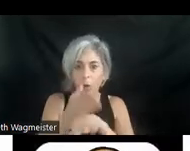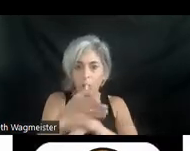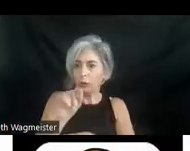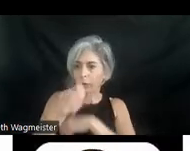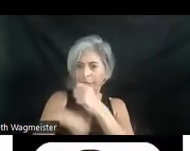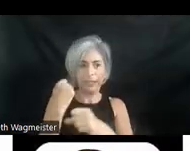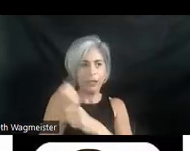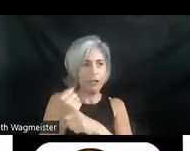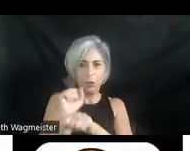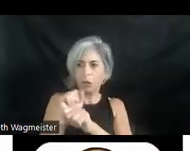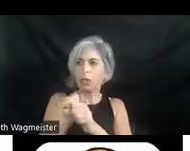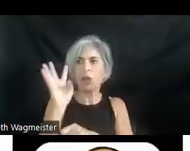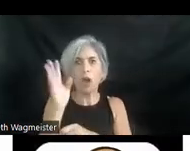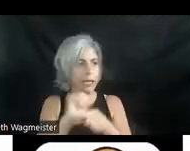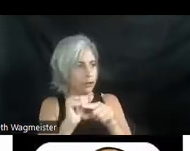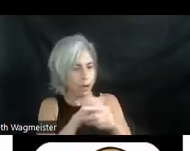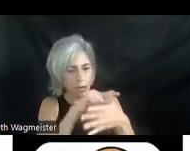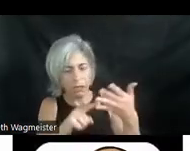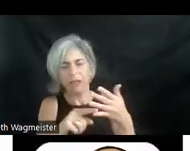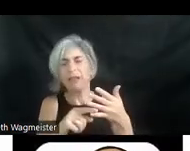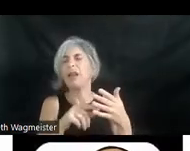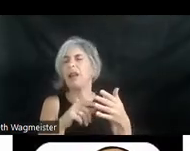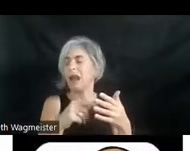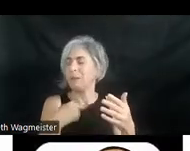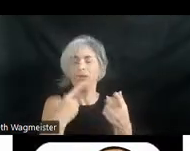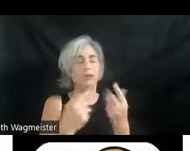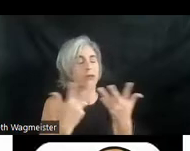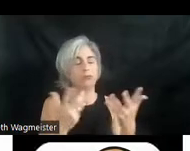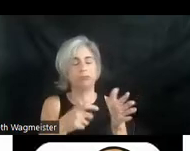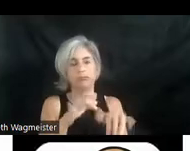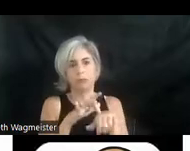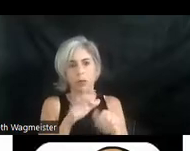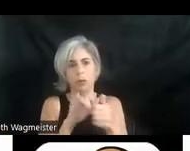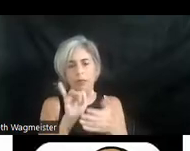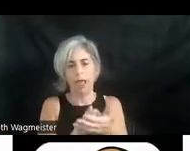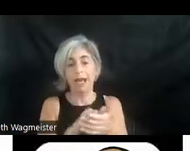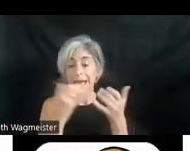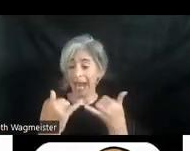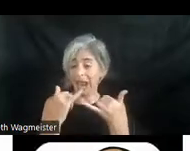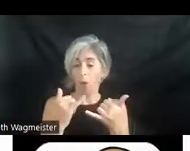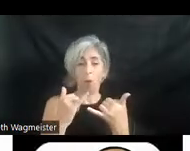with it, speaking on it, training, that sort of thing. Yeah, nowadays, you know, it took